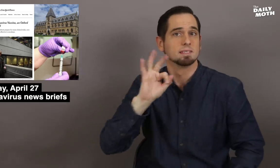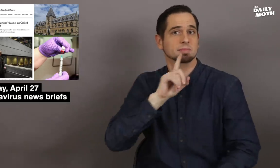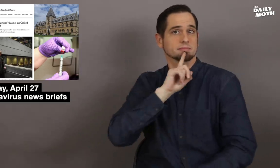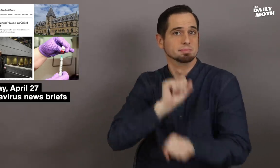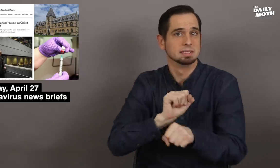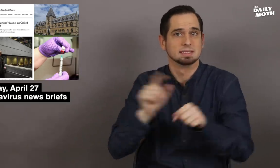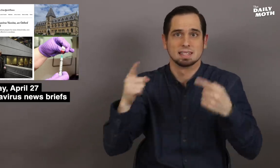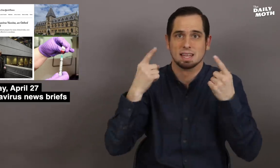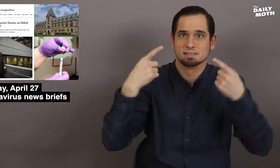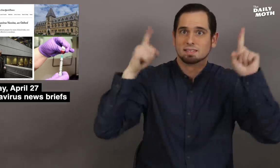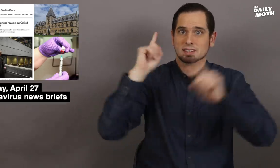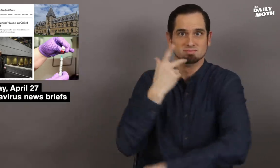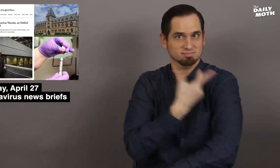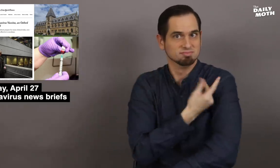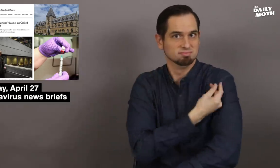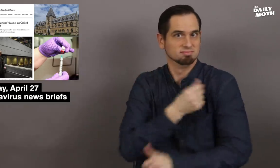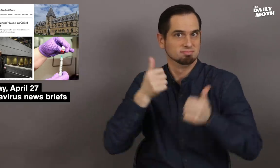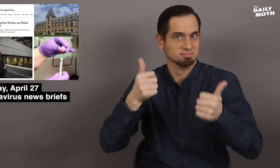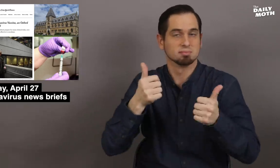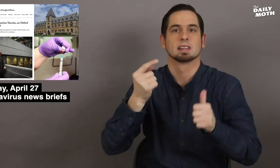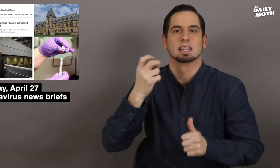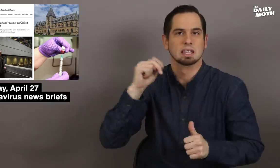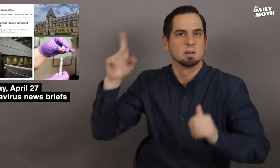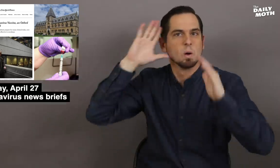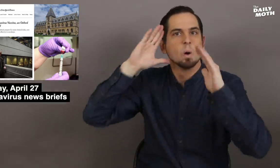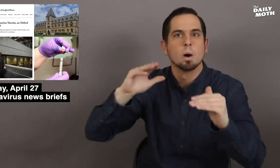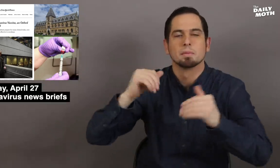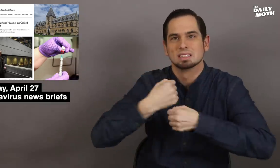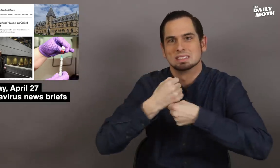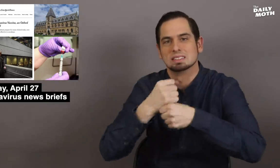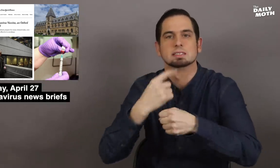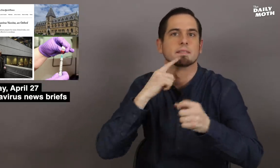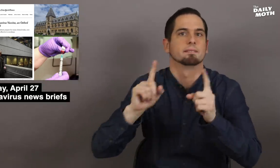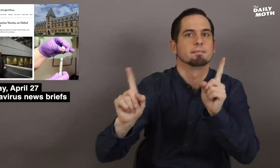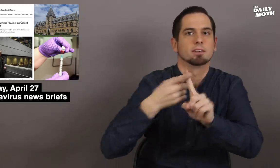If proved to be effective, they hope to have